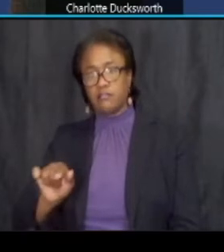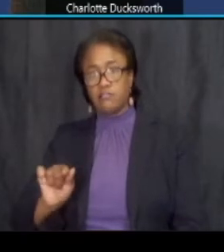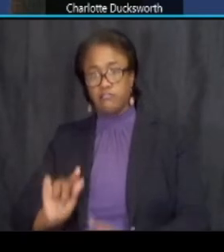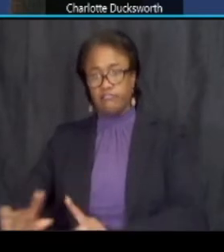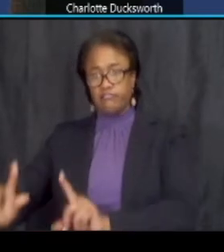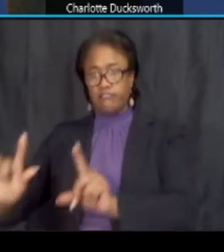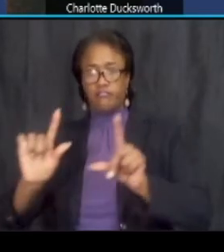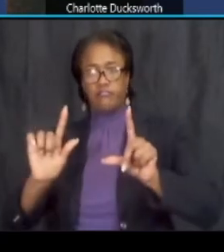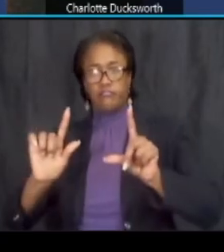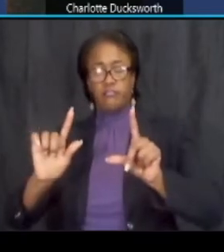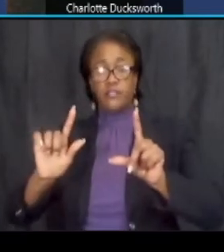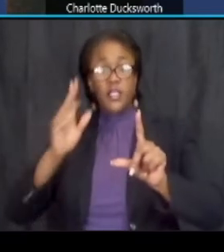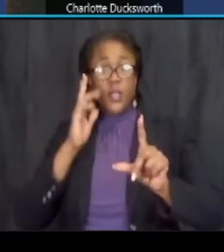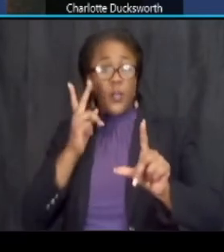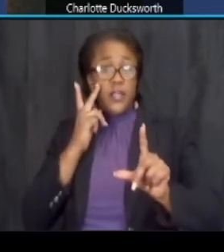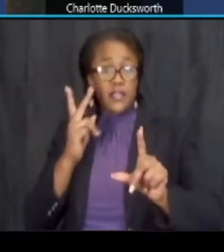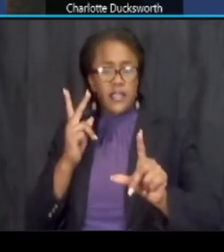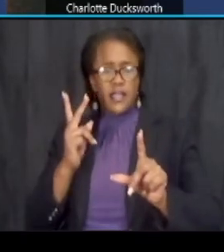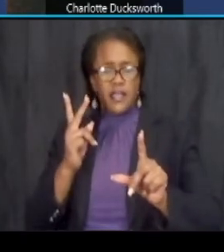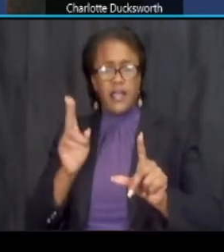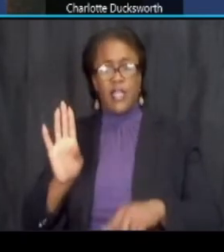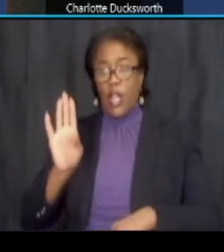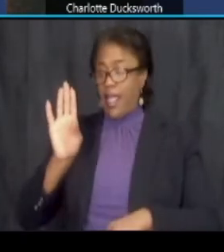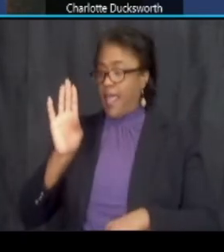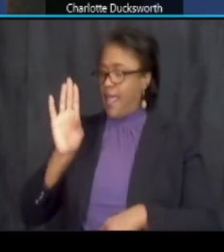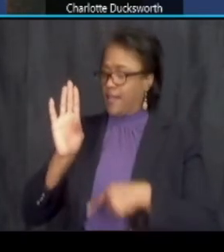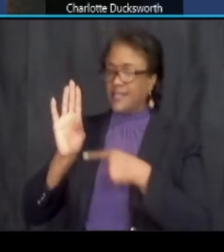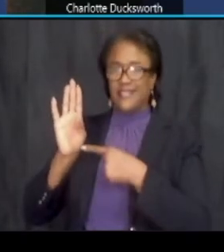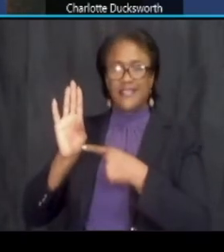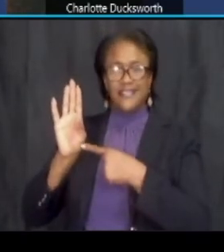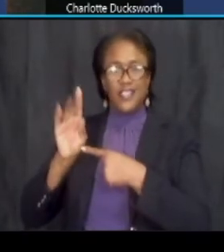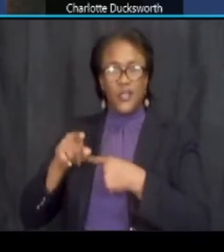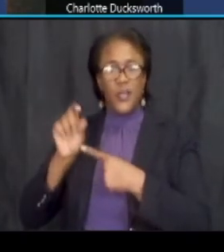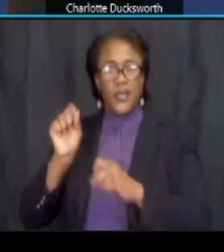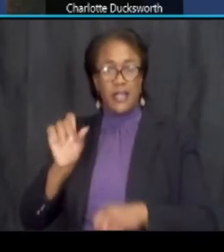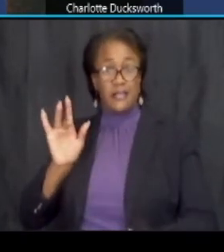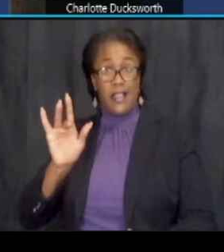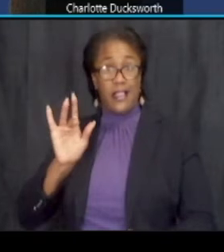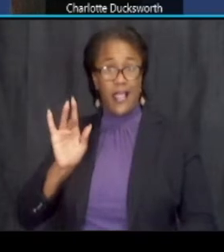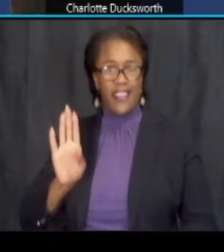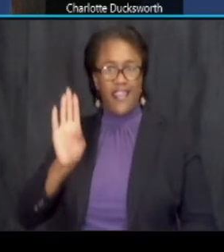um where you'll see a little hand a little raised hand you will click the hand icon to